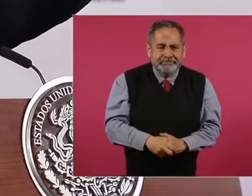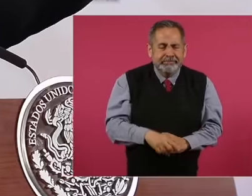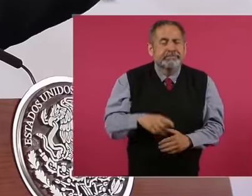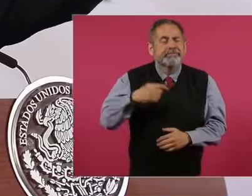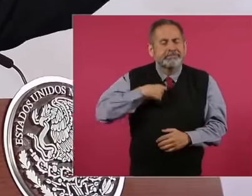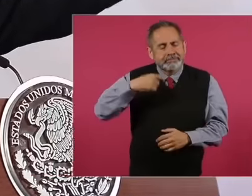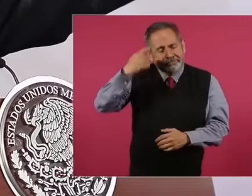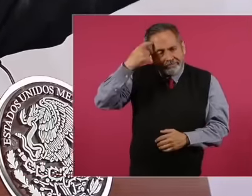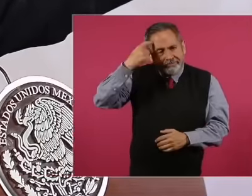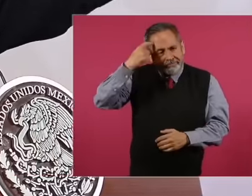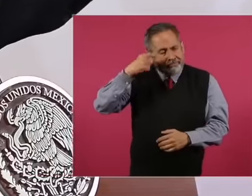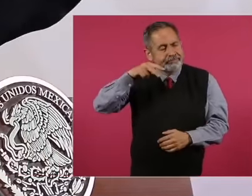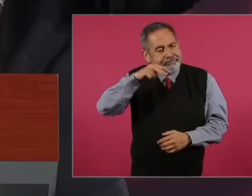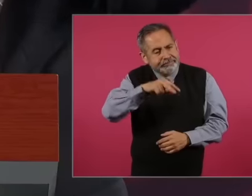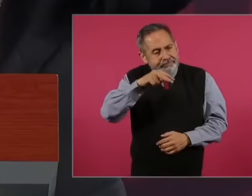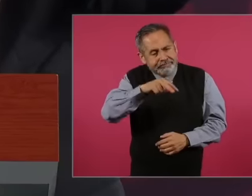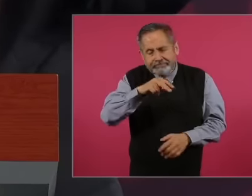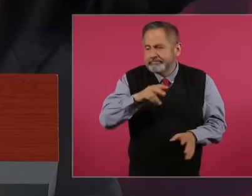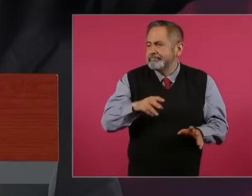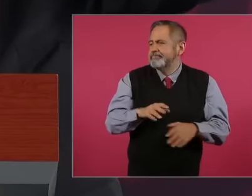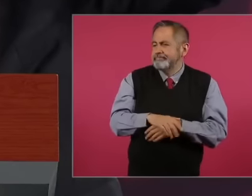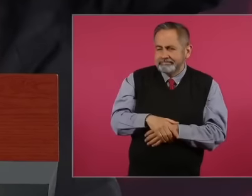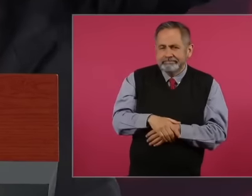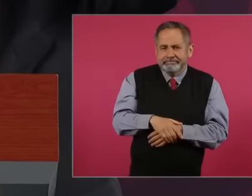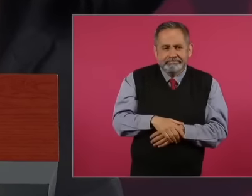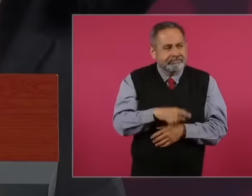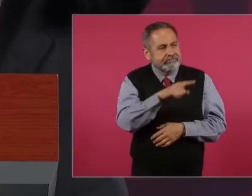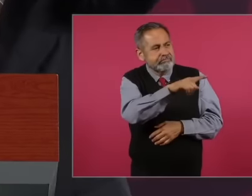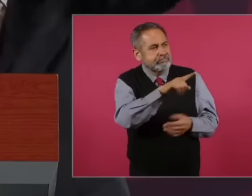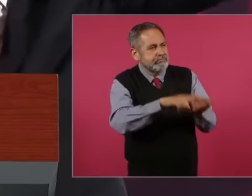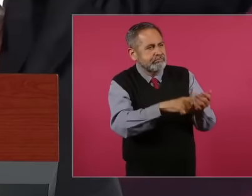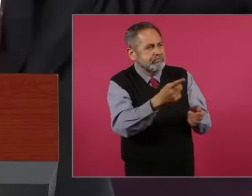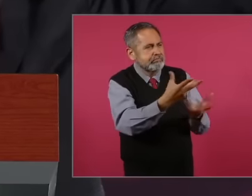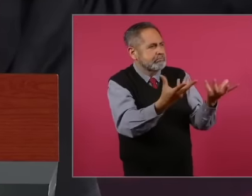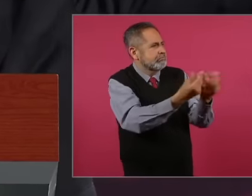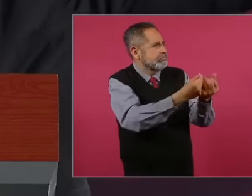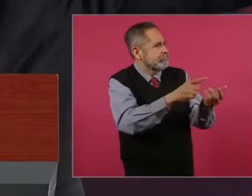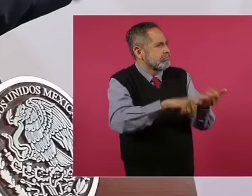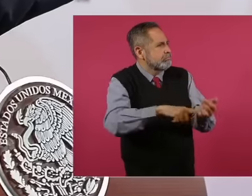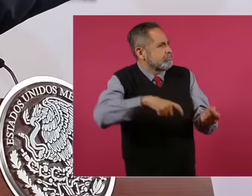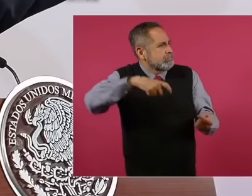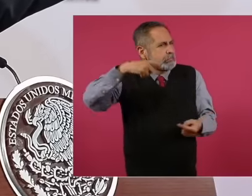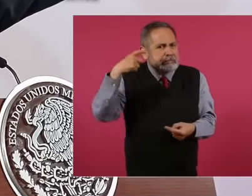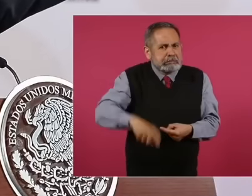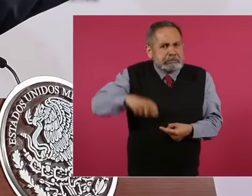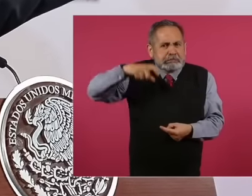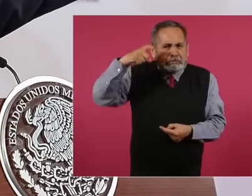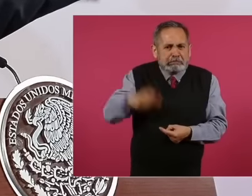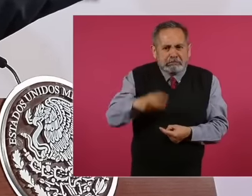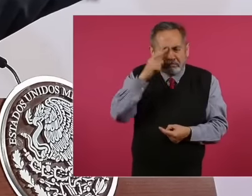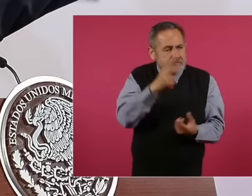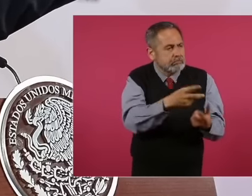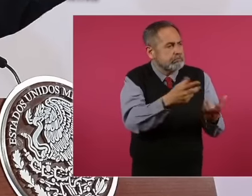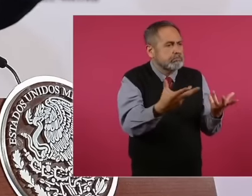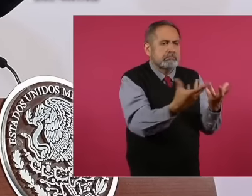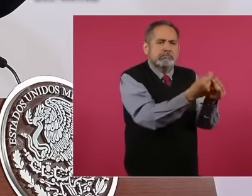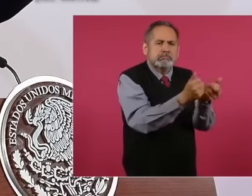to see them with the richest men in Mexico in